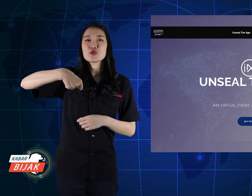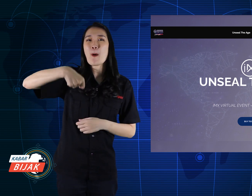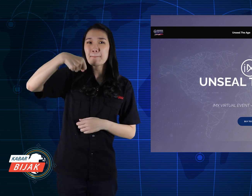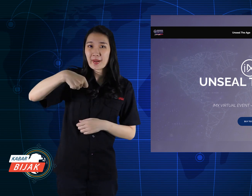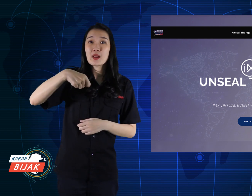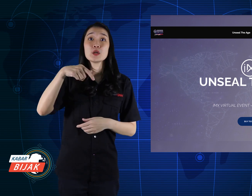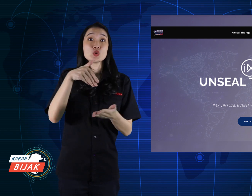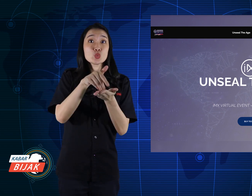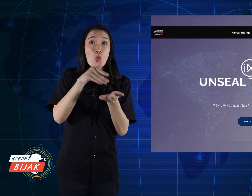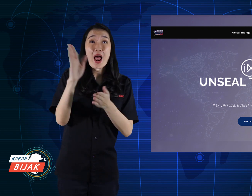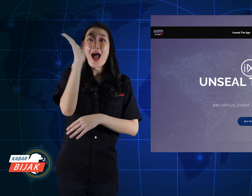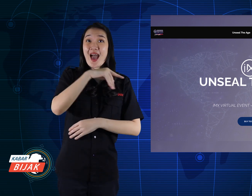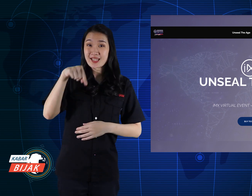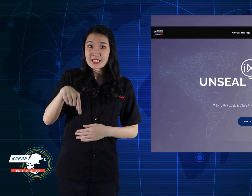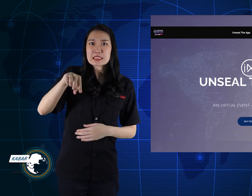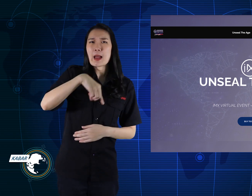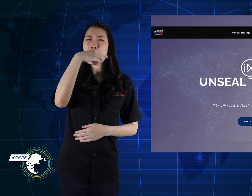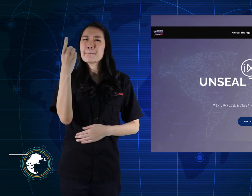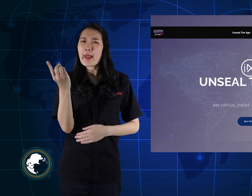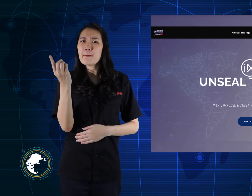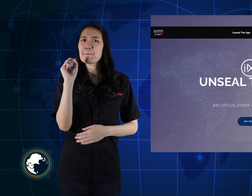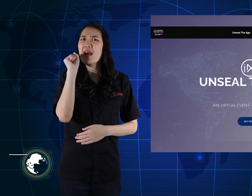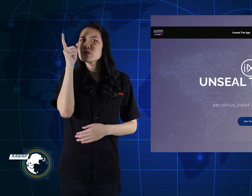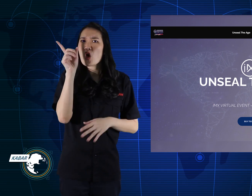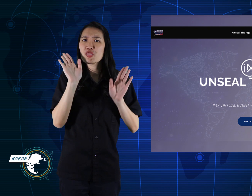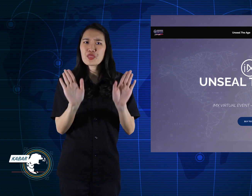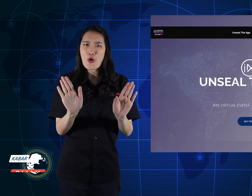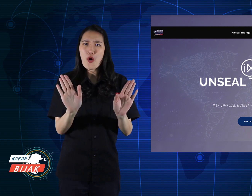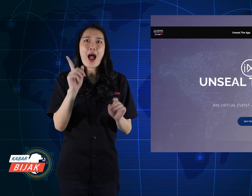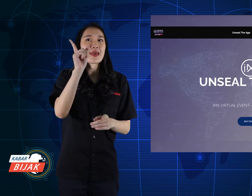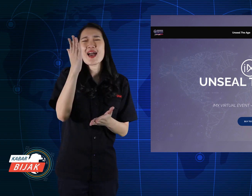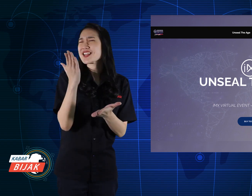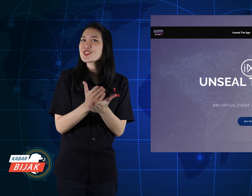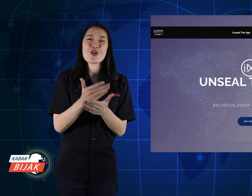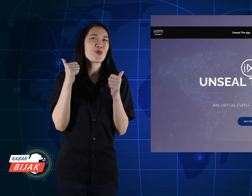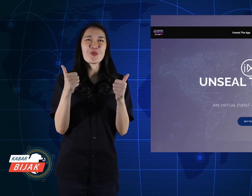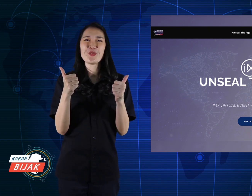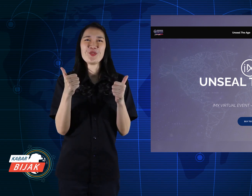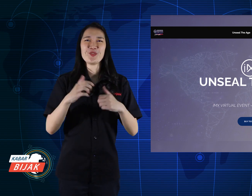Sales today until tomorrow, there is a discount!